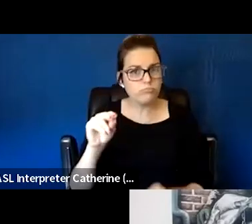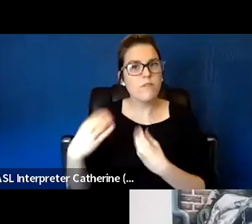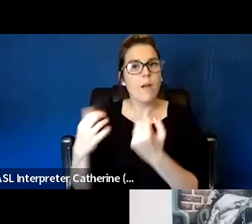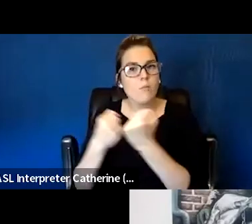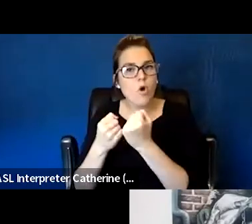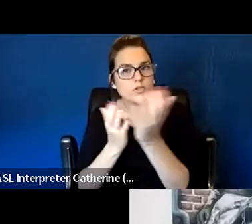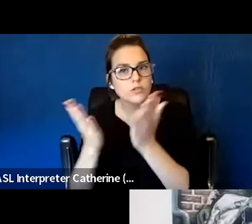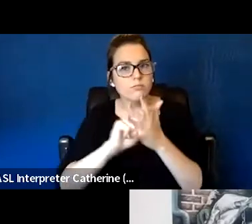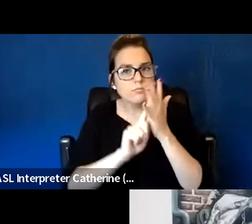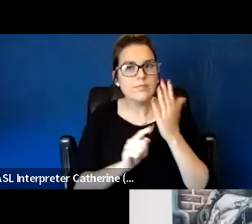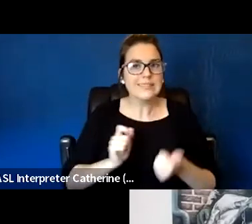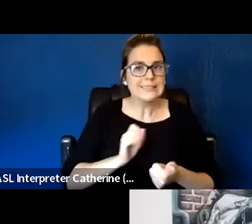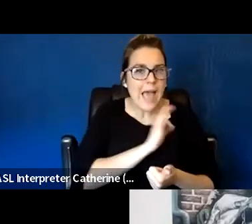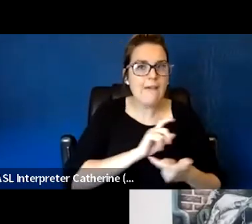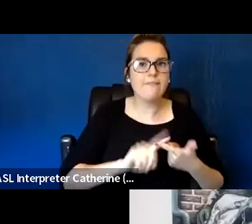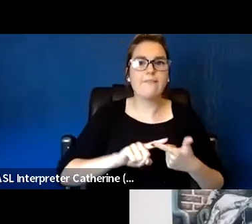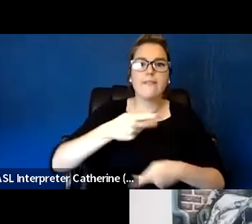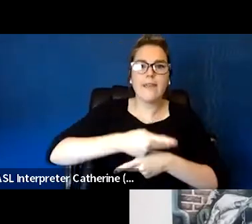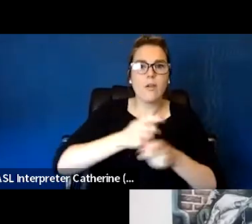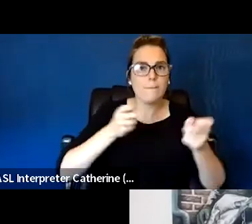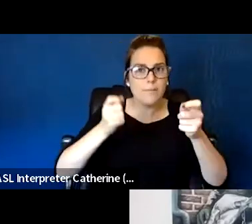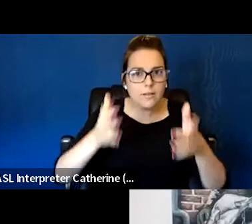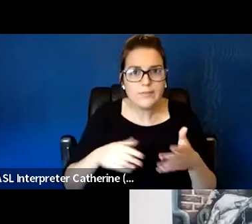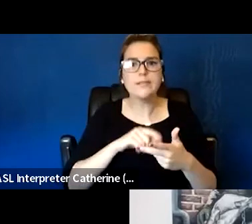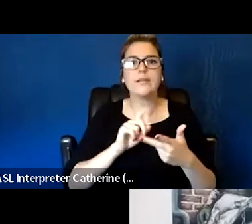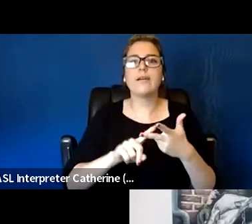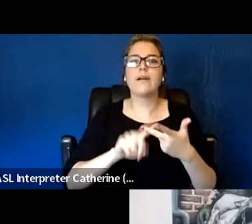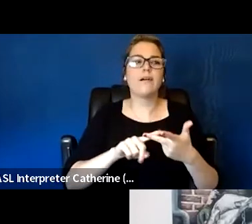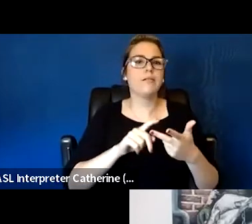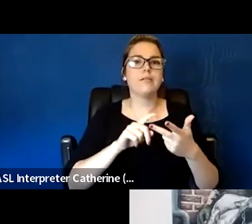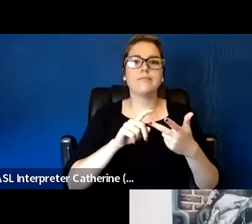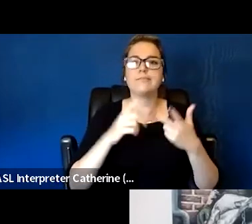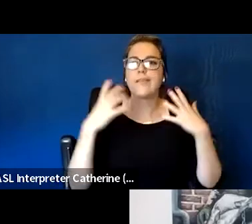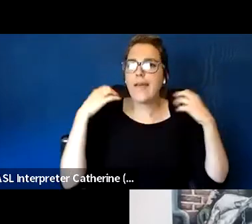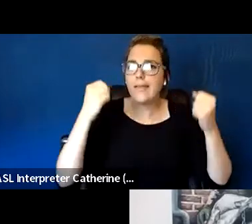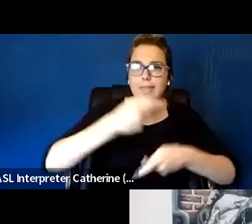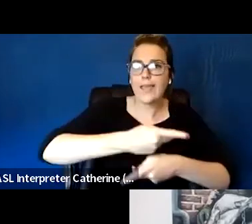from care management that we have, a collaboration with health providers like the Ryan Center